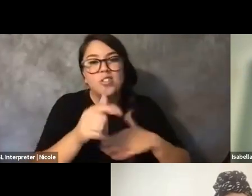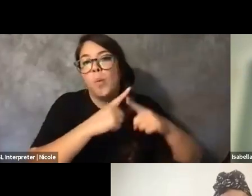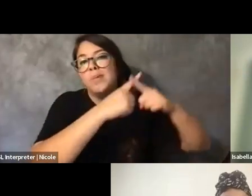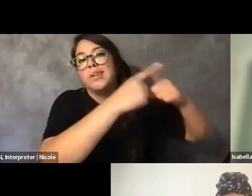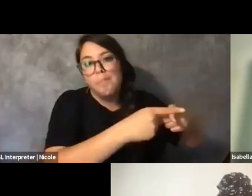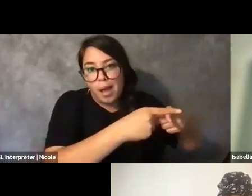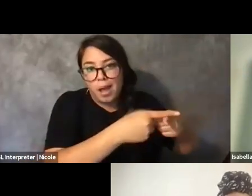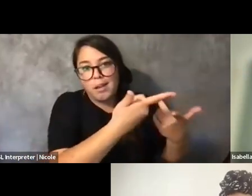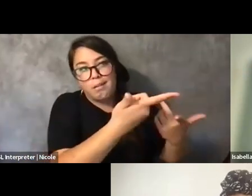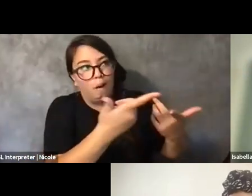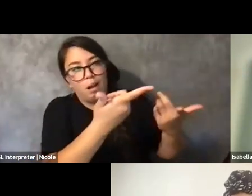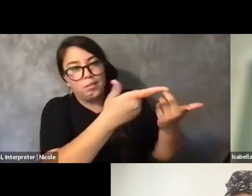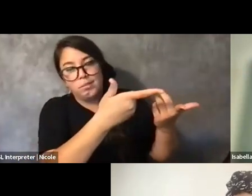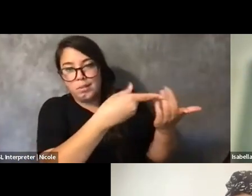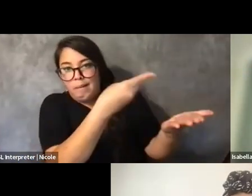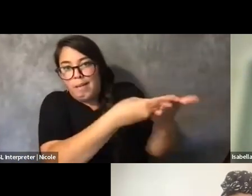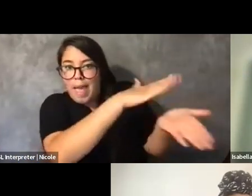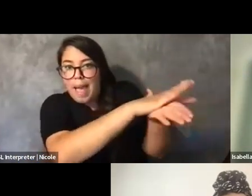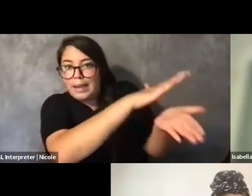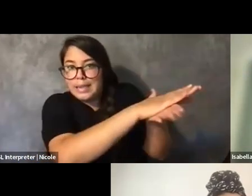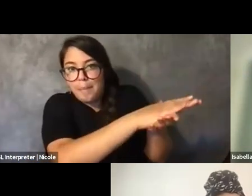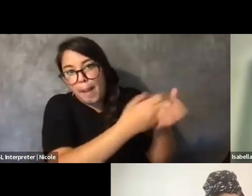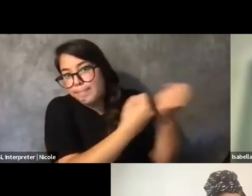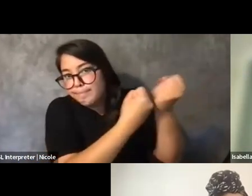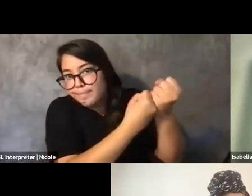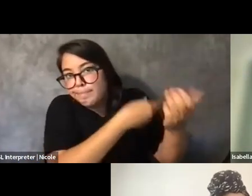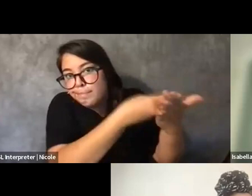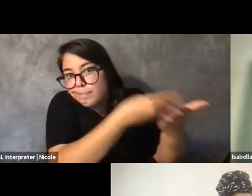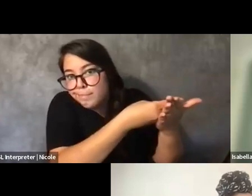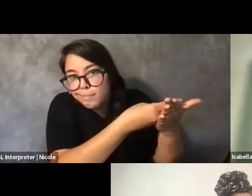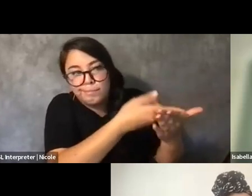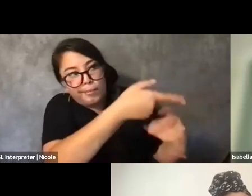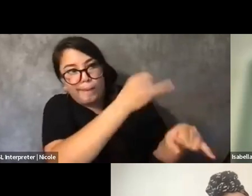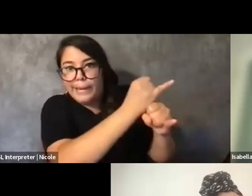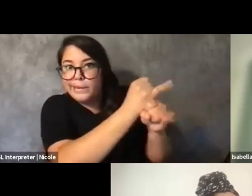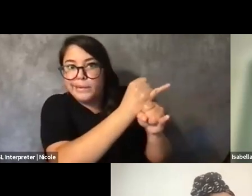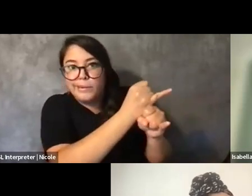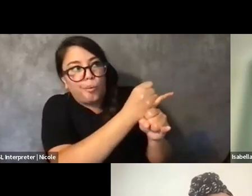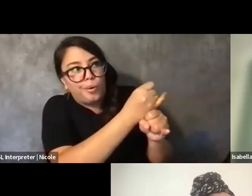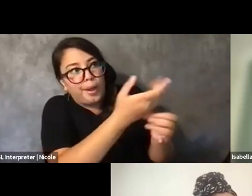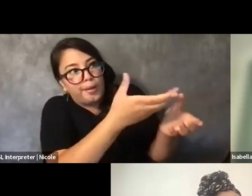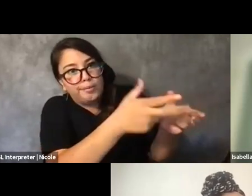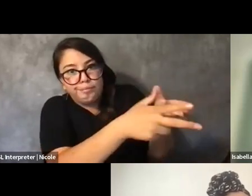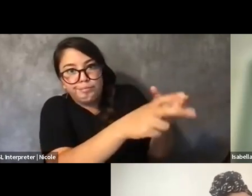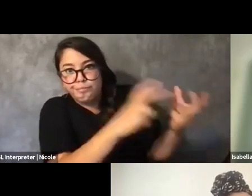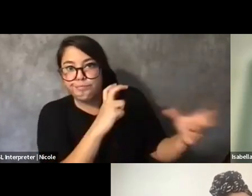of turning to academia or these institutions for funding or resourcing. You know, it's really powerful work.